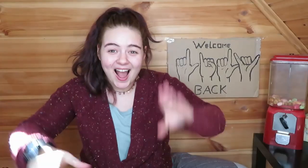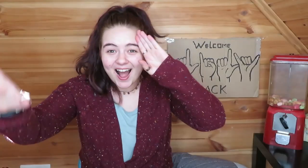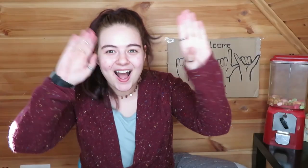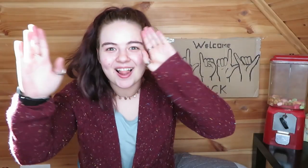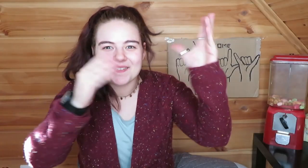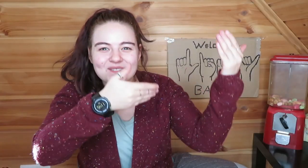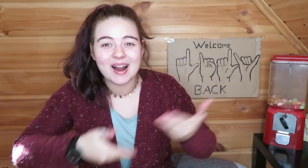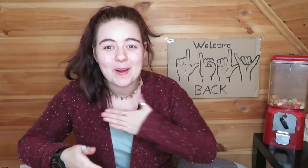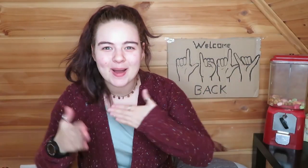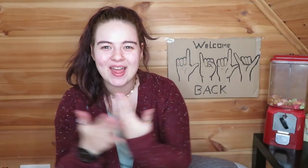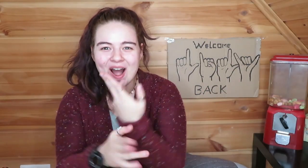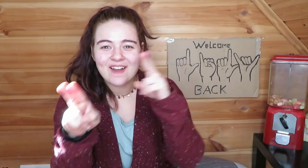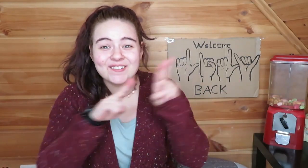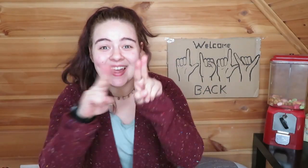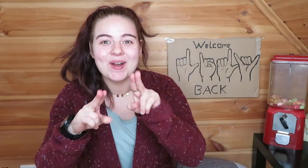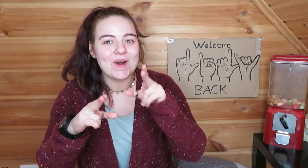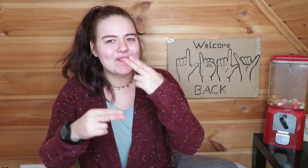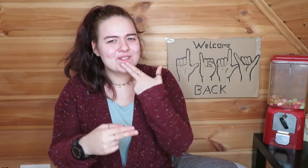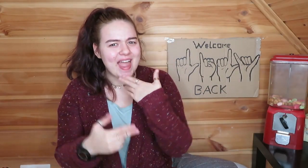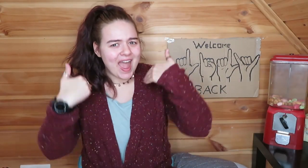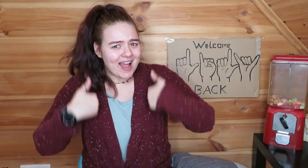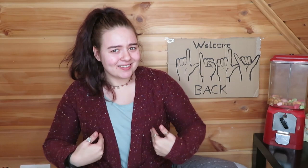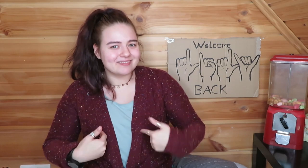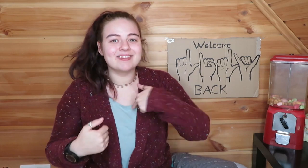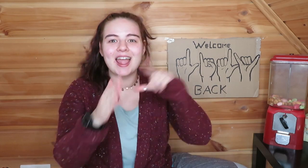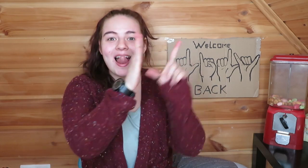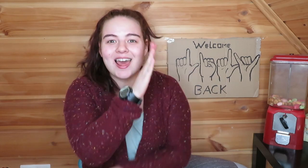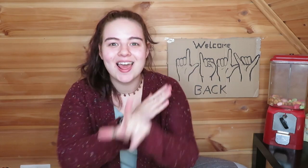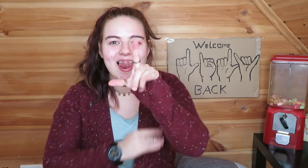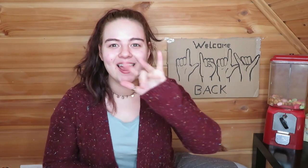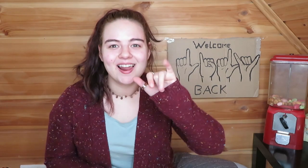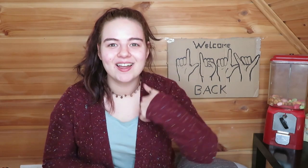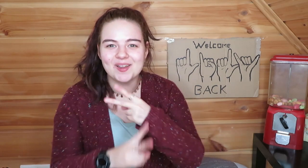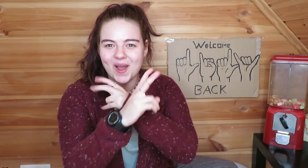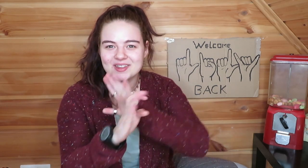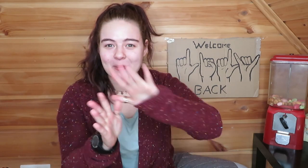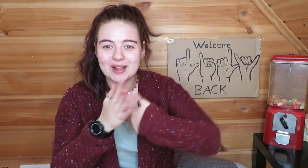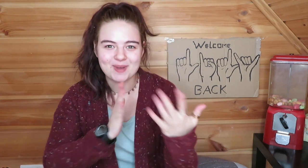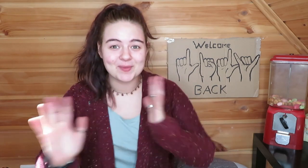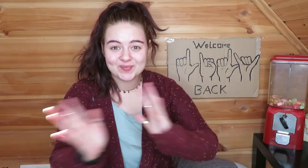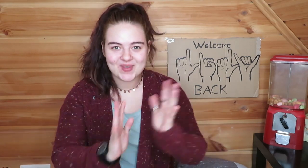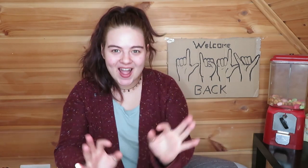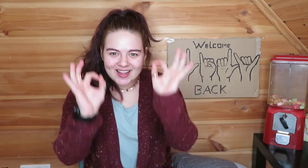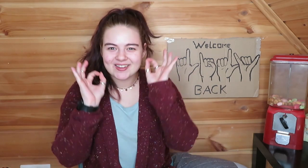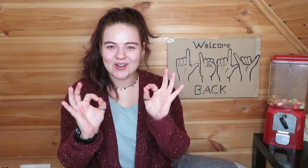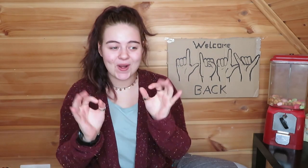Hello! Welcome to my new video. Who am I? I am Lily and I sign in Austrian Sign Language (ÖGS). Okay.